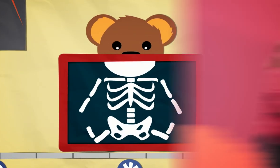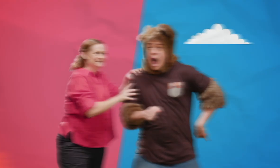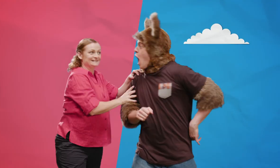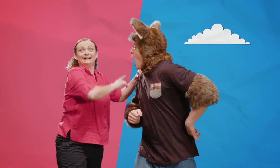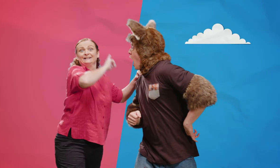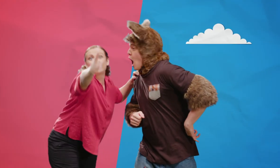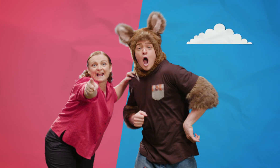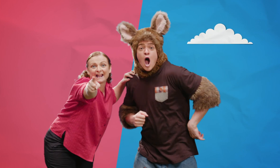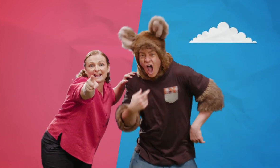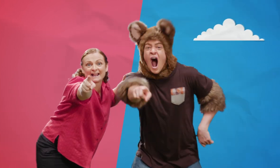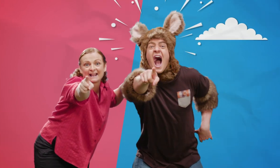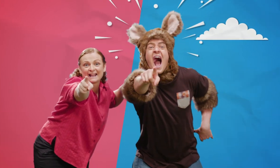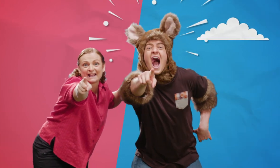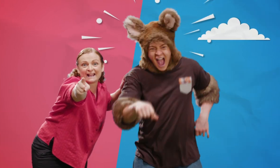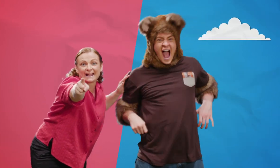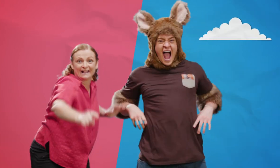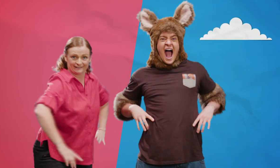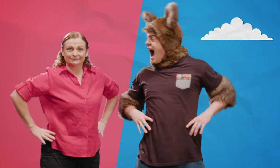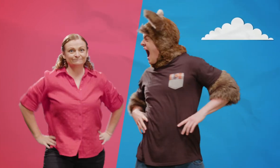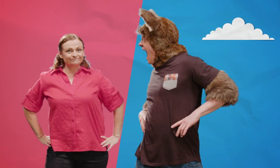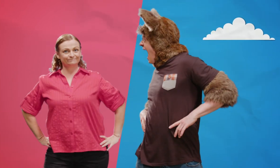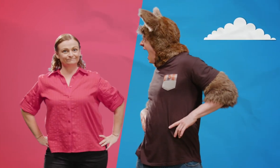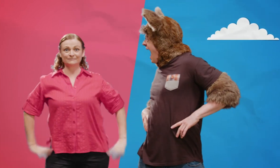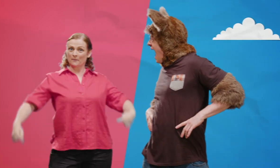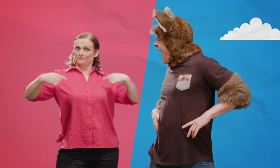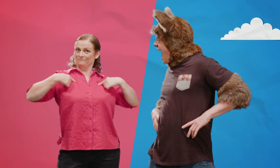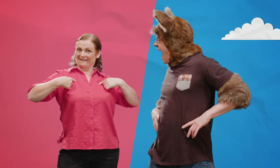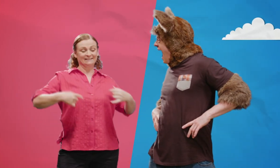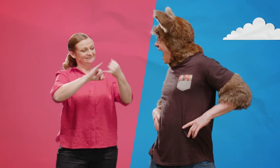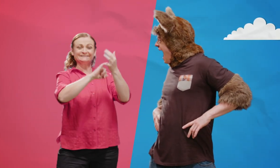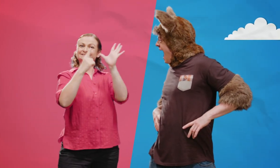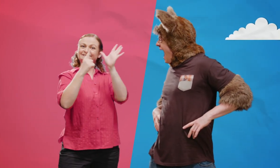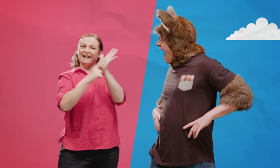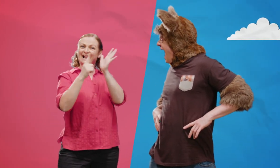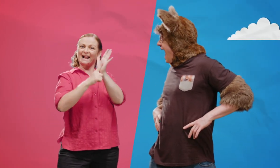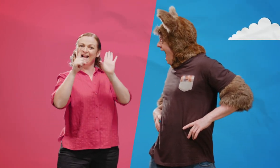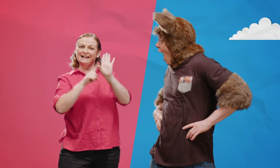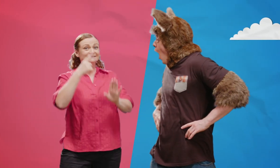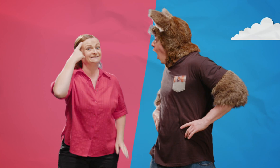Huh? Look. Ah. I'm Sally.